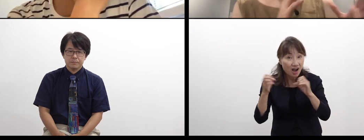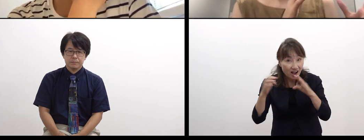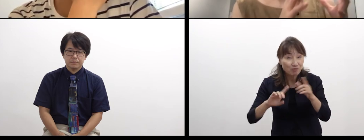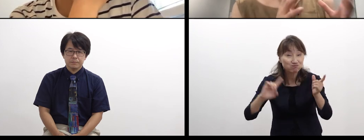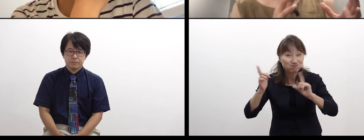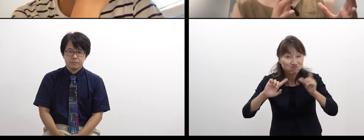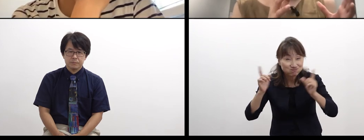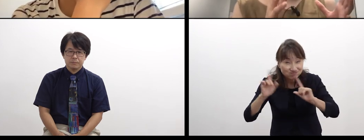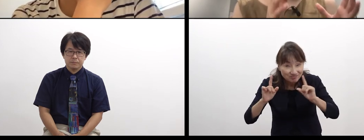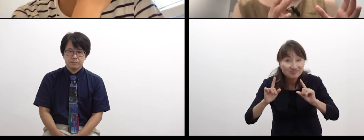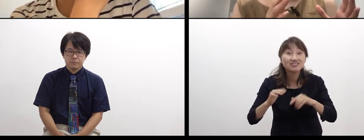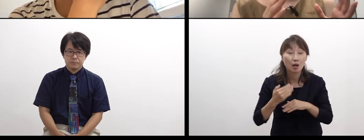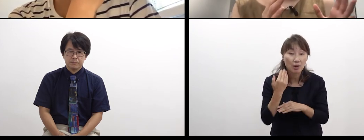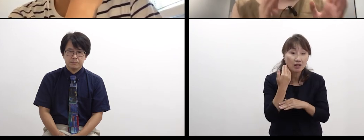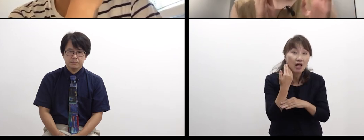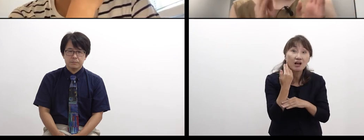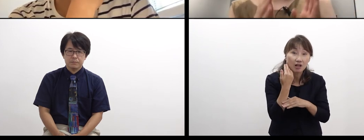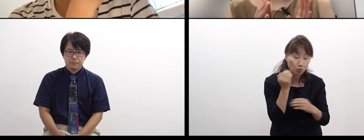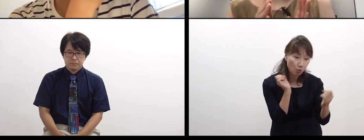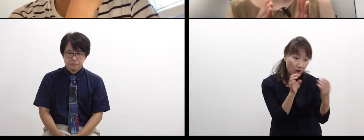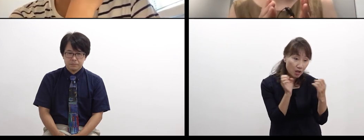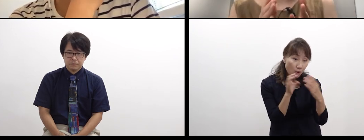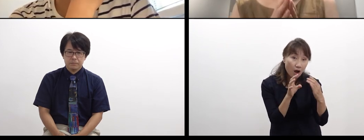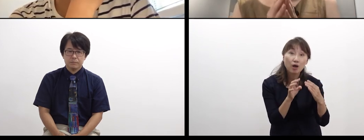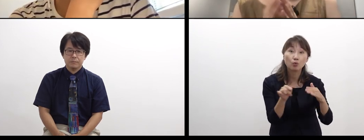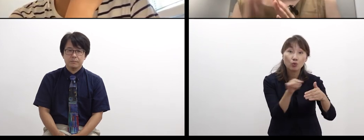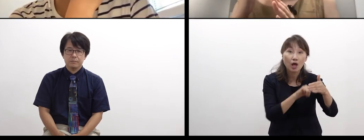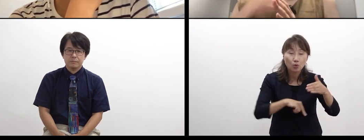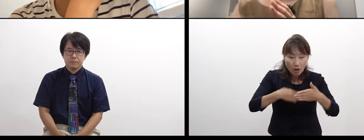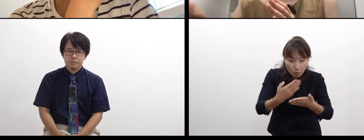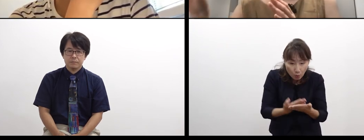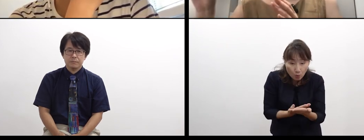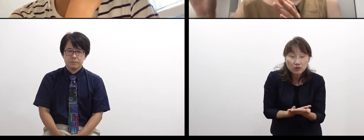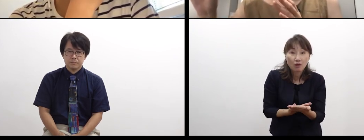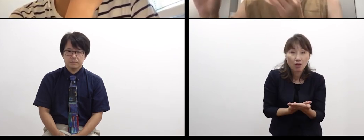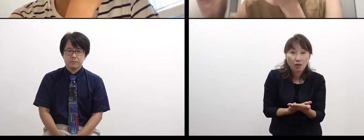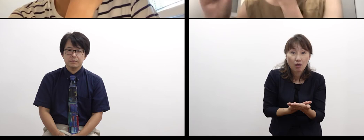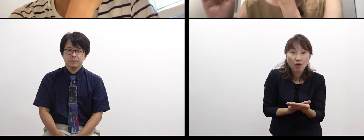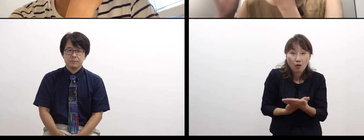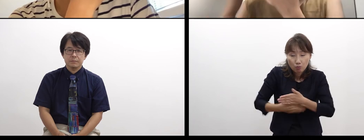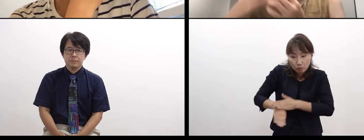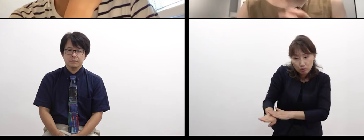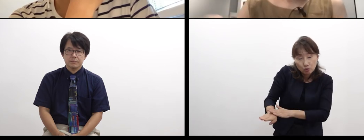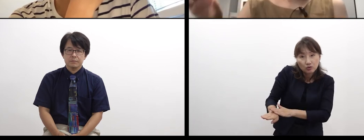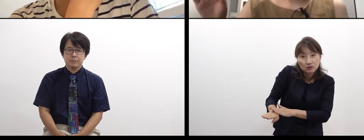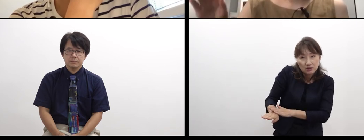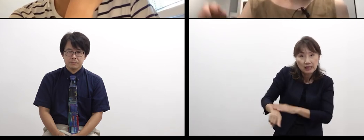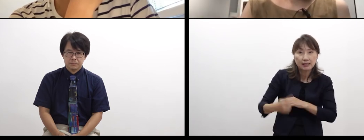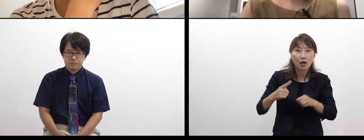to record or archive it, or publish it as a project, from the perspective that the conversation